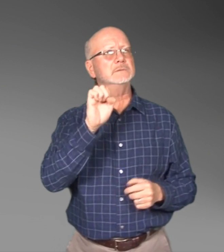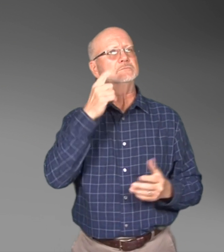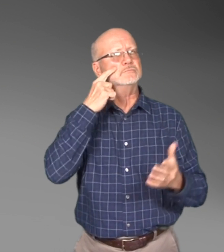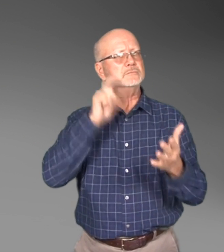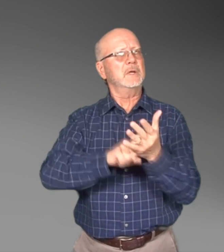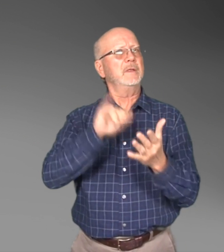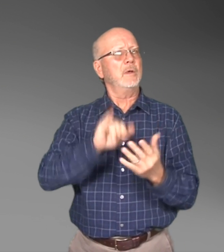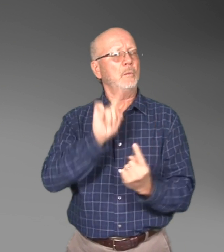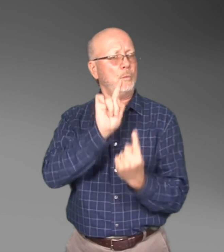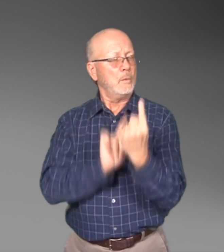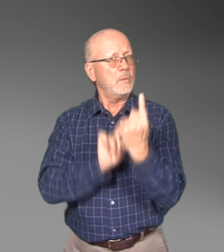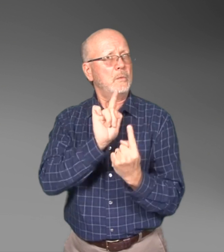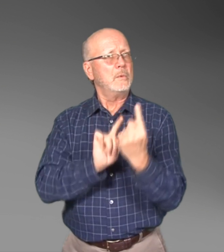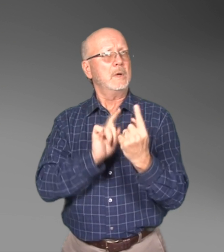for the consumer.